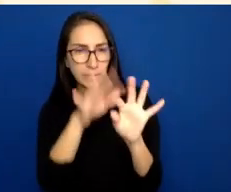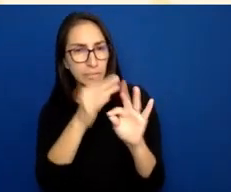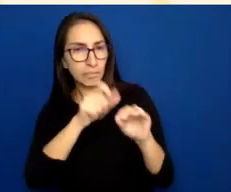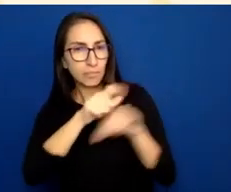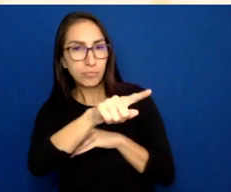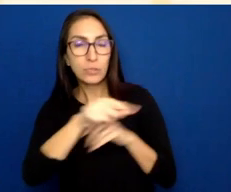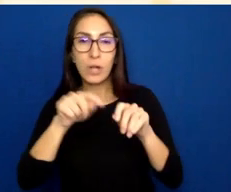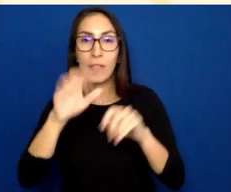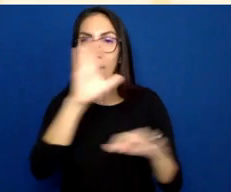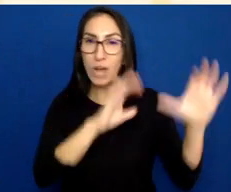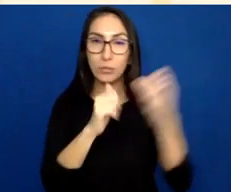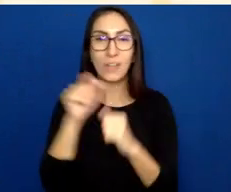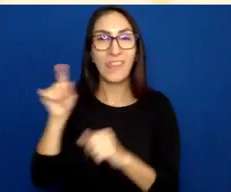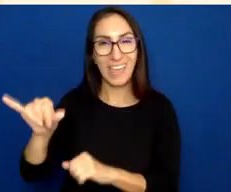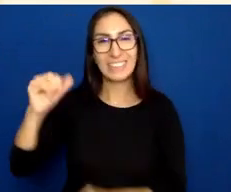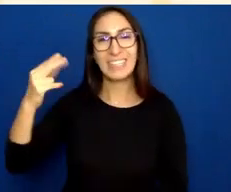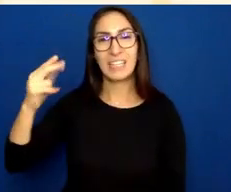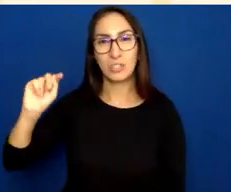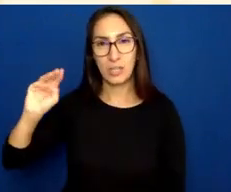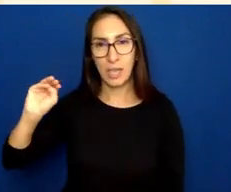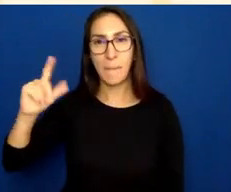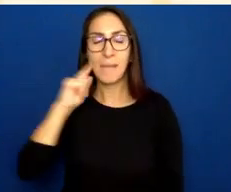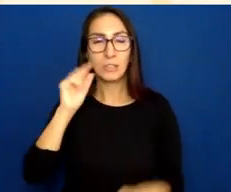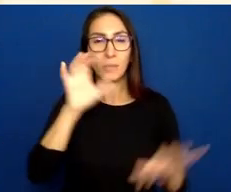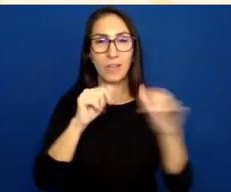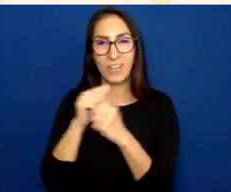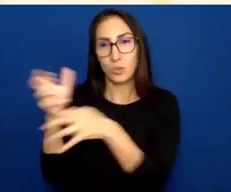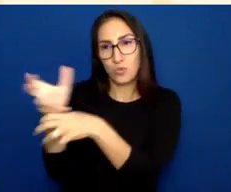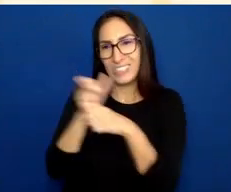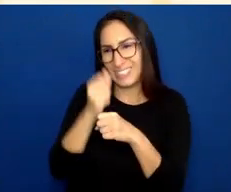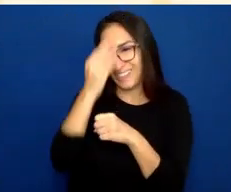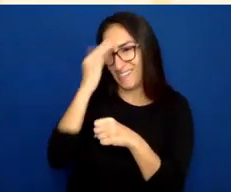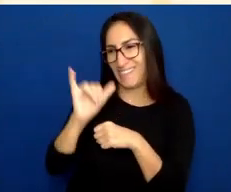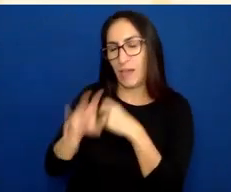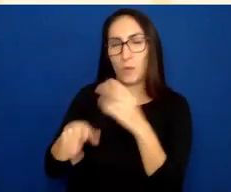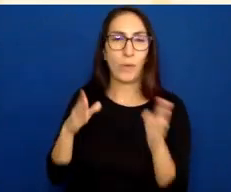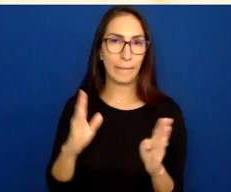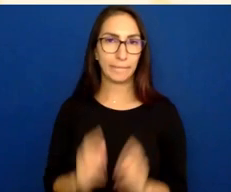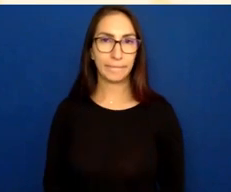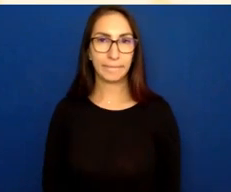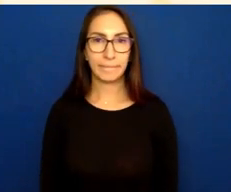and it needs to think about it that way.